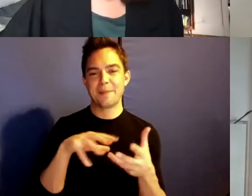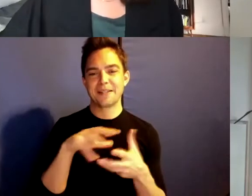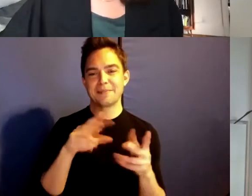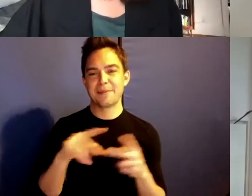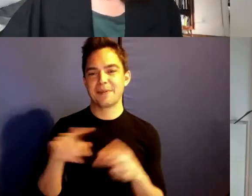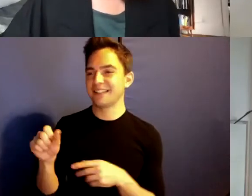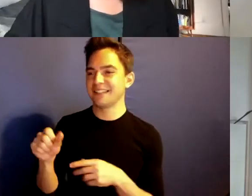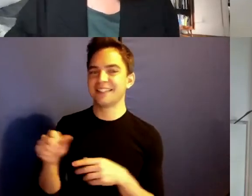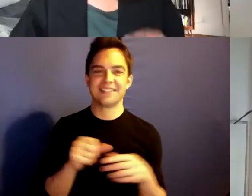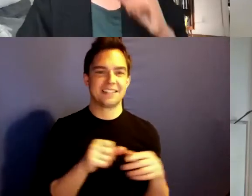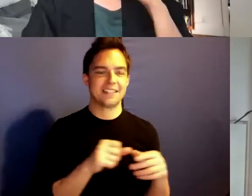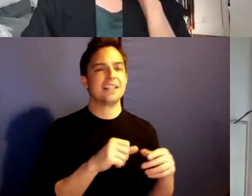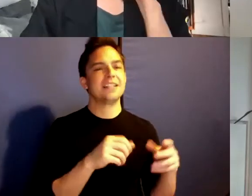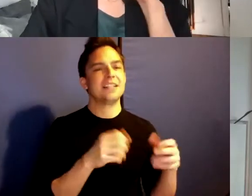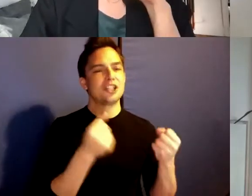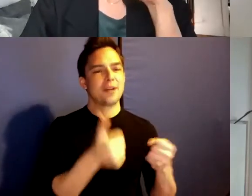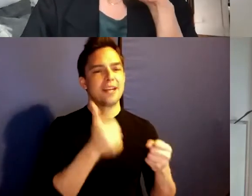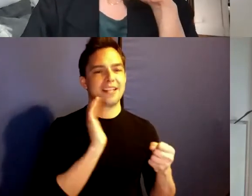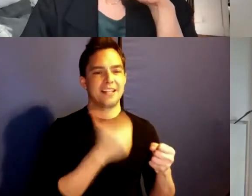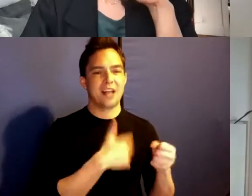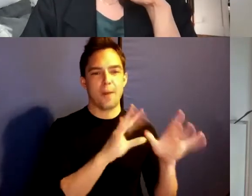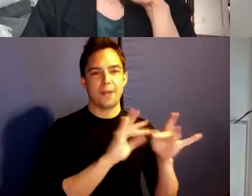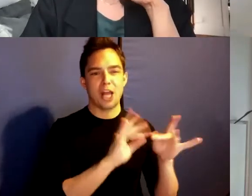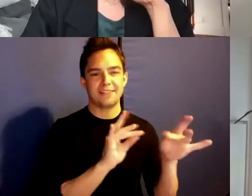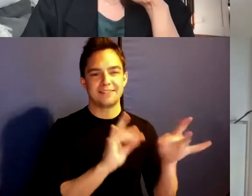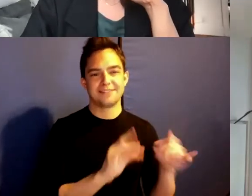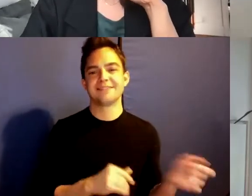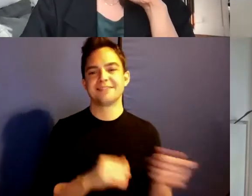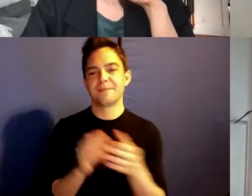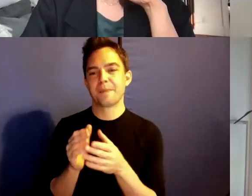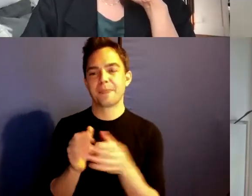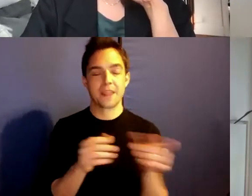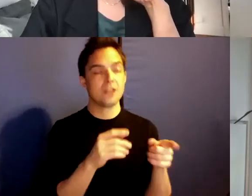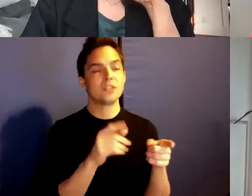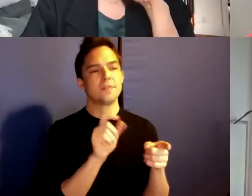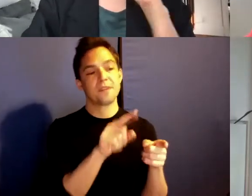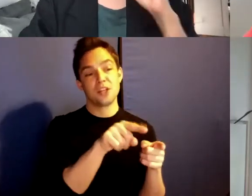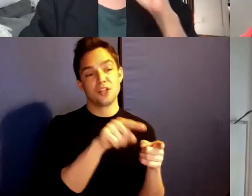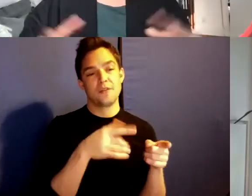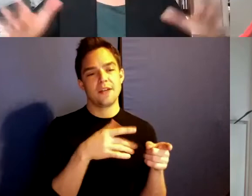Strengthening the plot. Do you feel, like Natalie was saying, we can